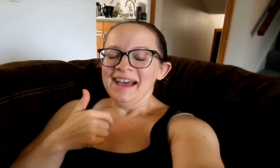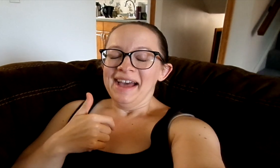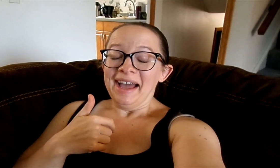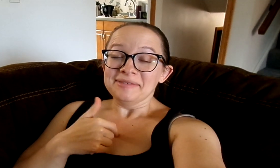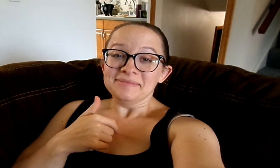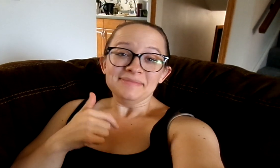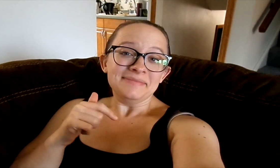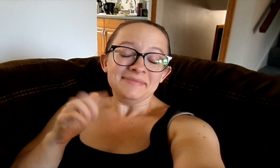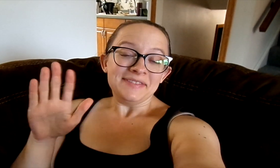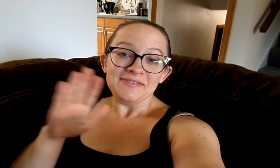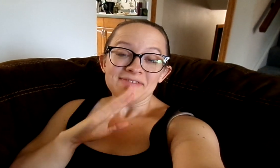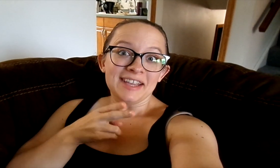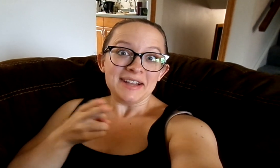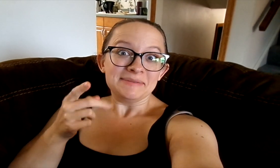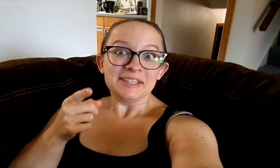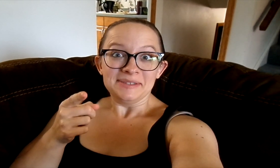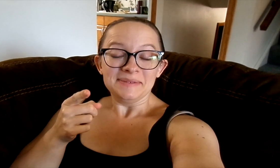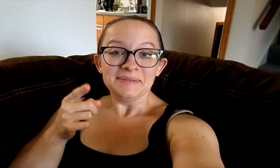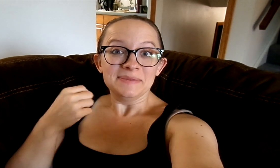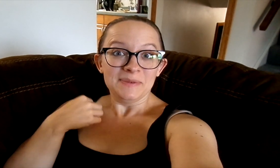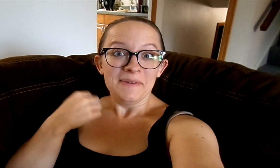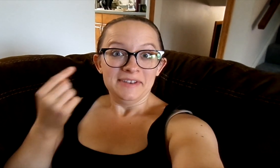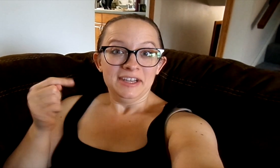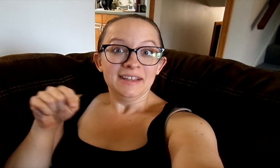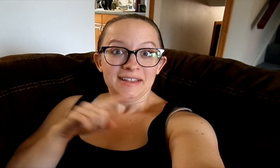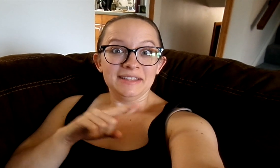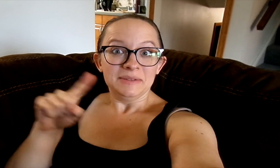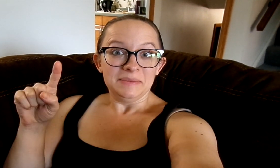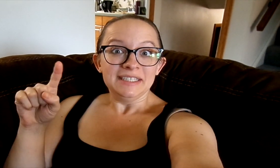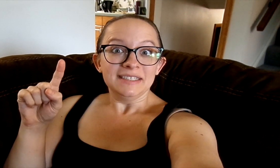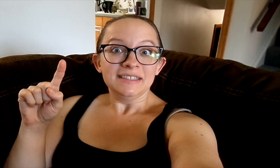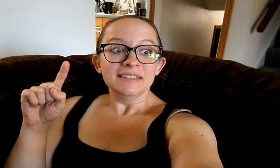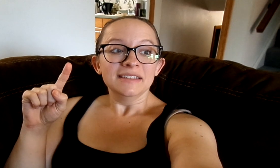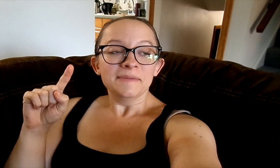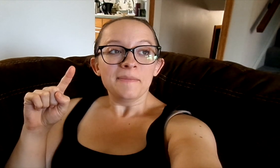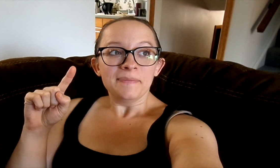Well, to be totally honest with you, so far this week...